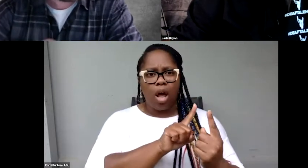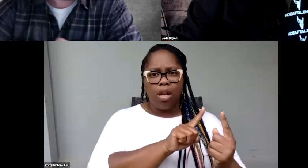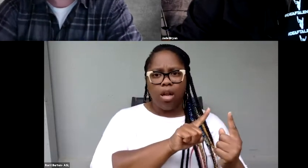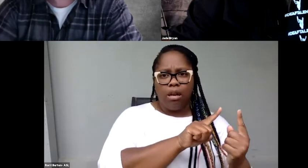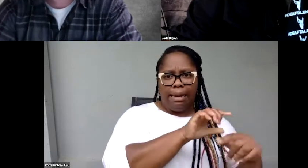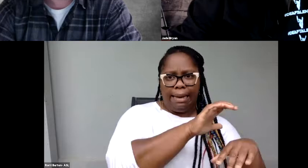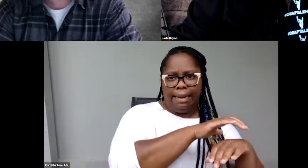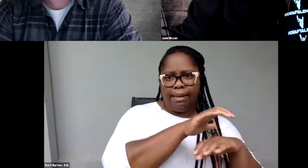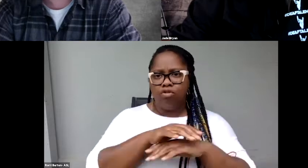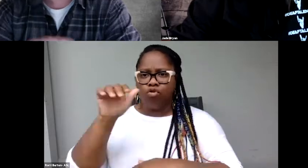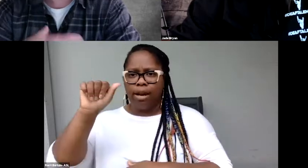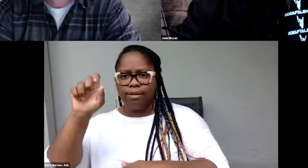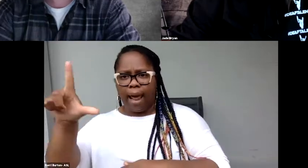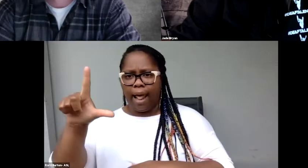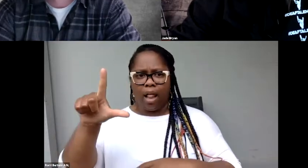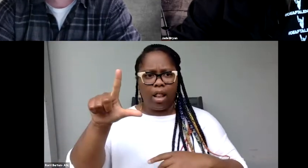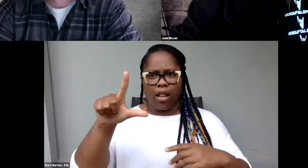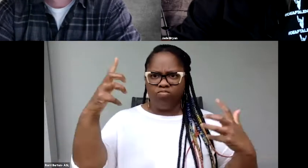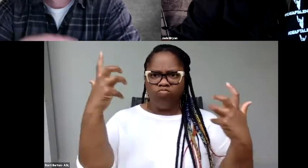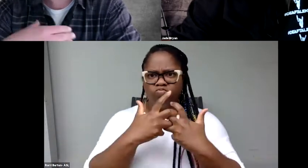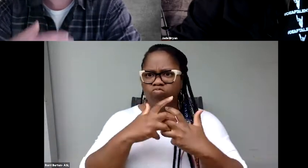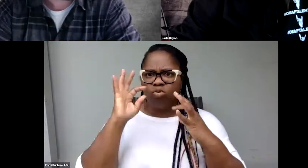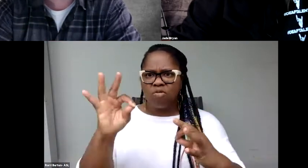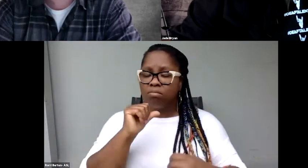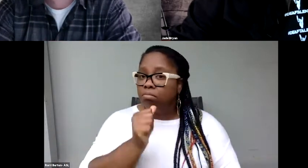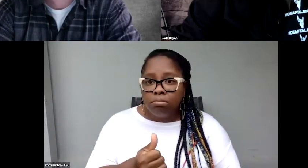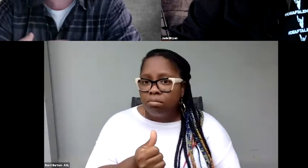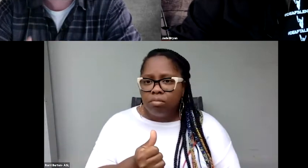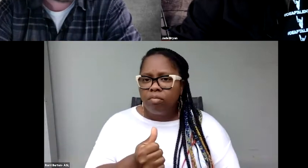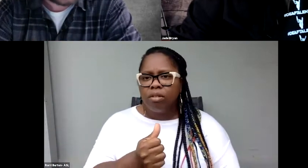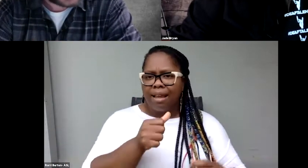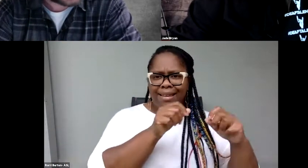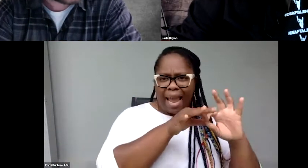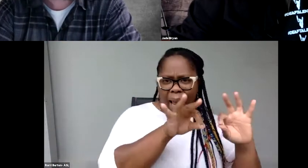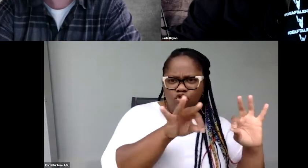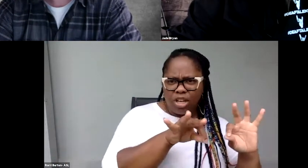And that captioning is part of an act of interpretation and translation.